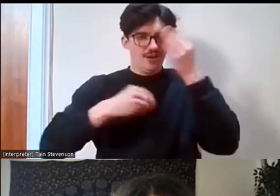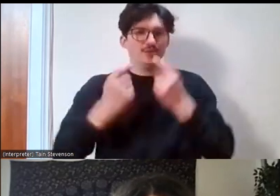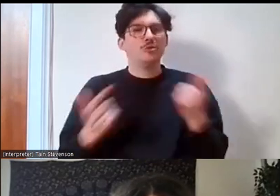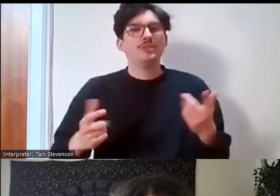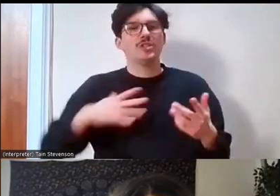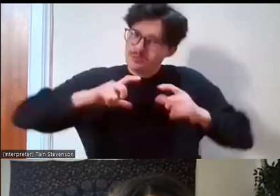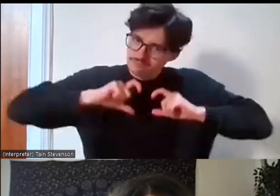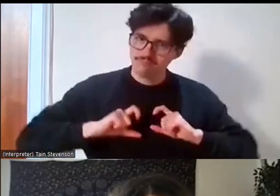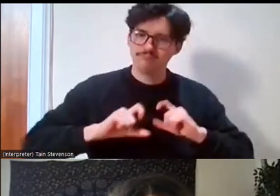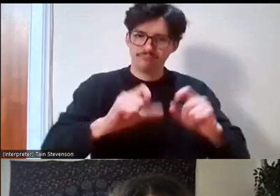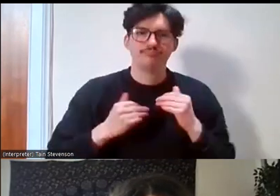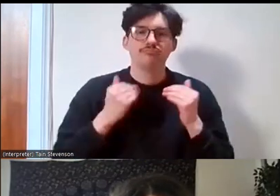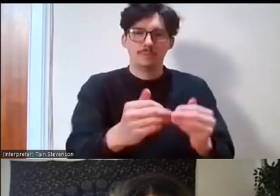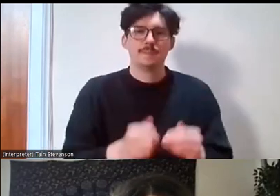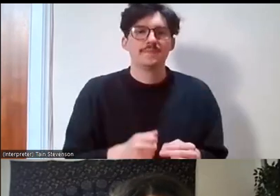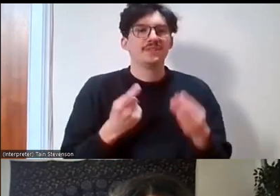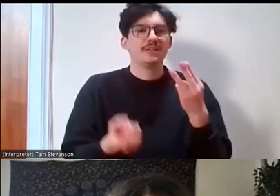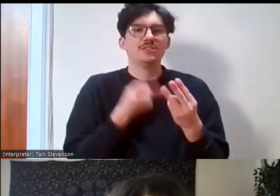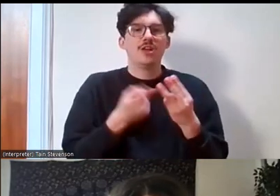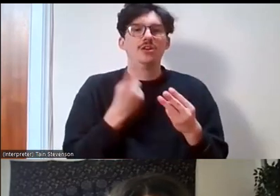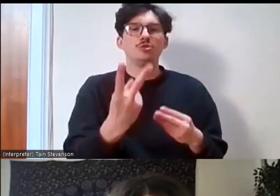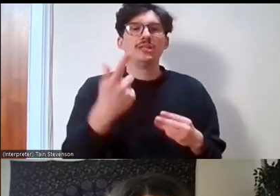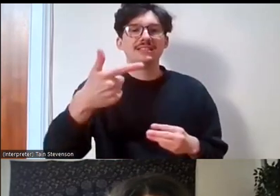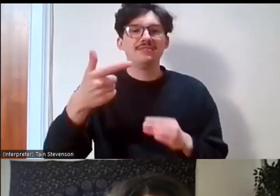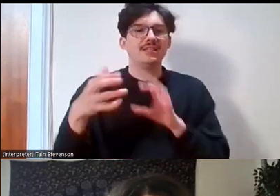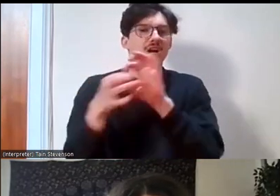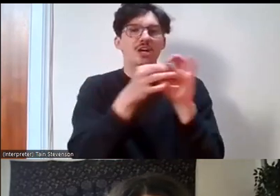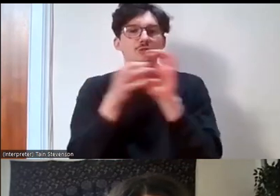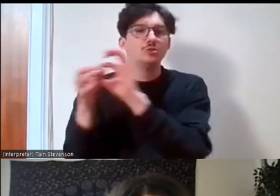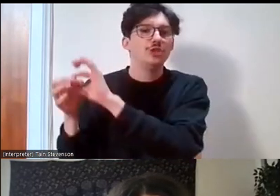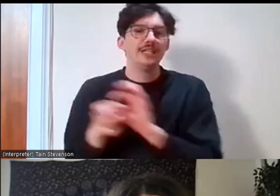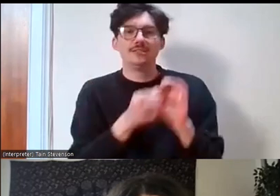there is other 2027 Associates out there, there was eight of us on the programme that were all